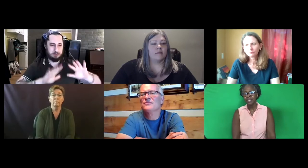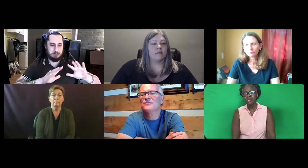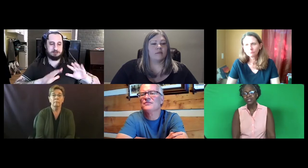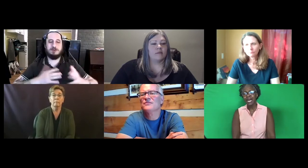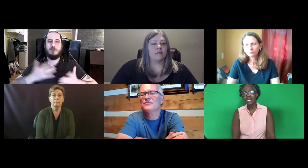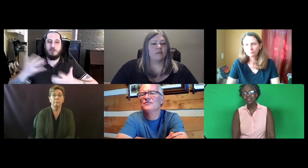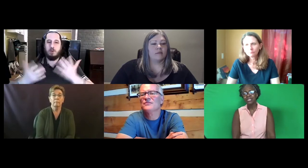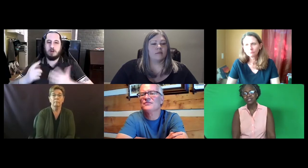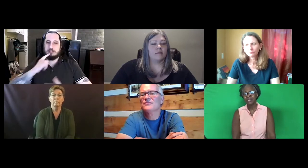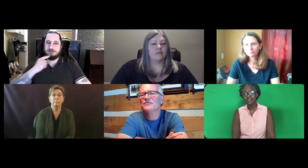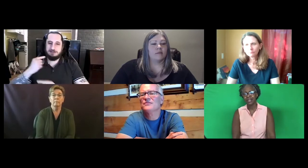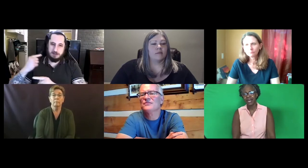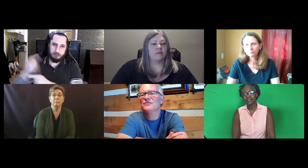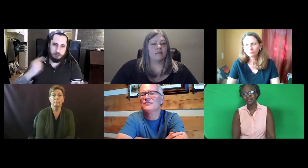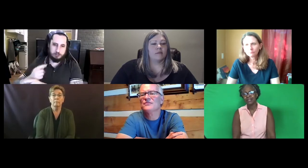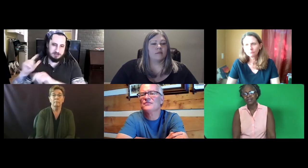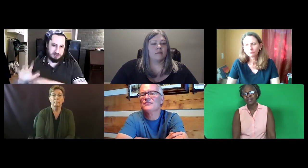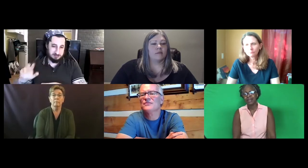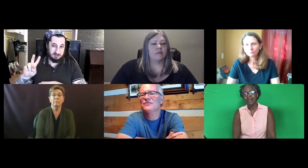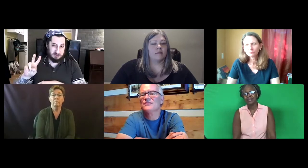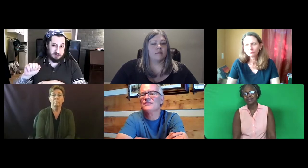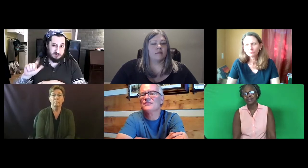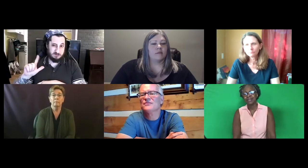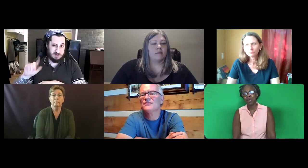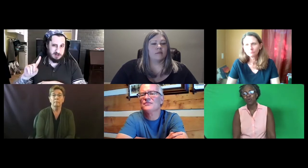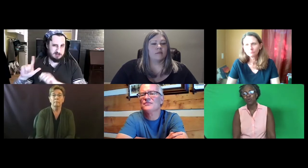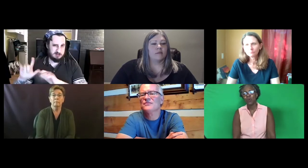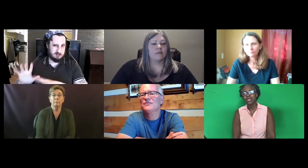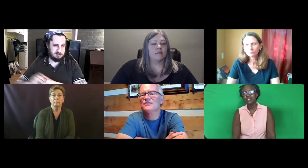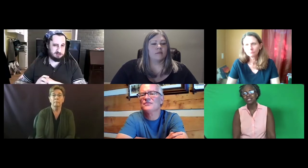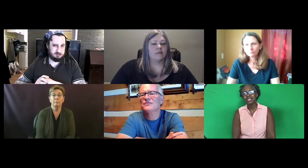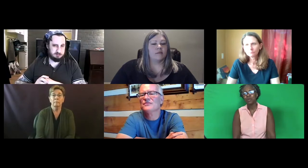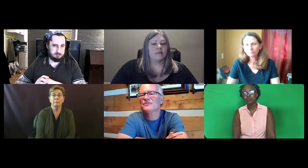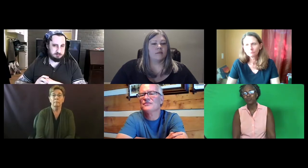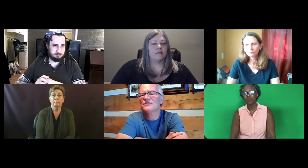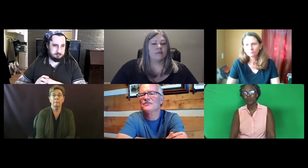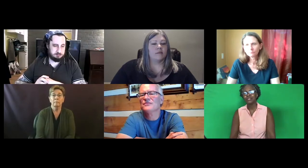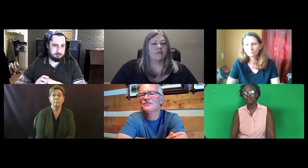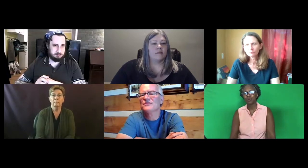So I was asking to consider that, and asked to think about, well, what is appropriate?